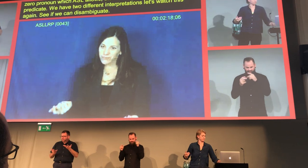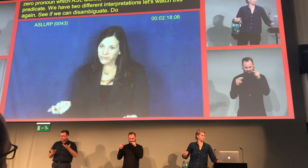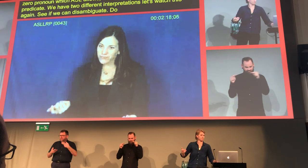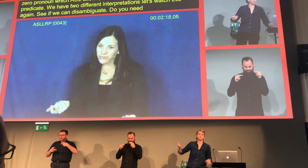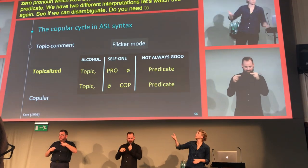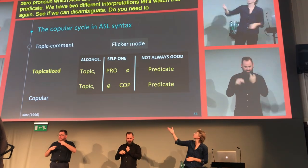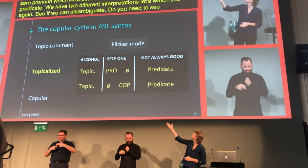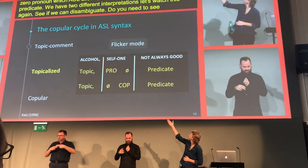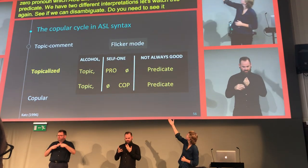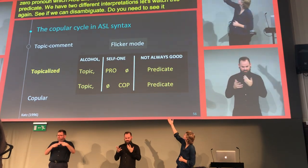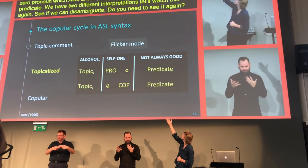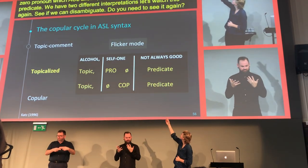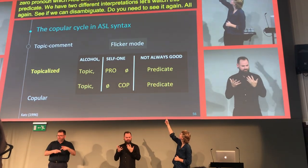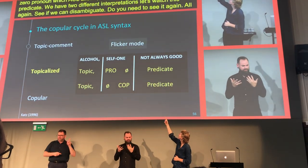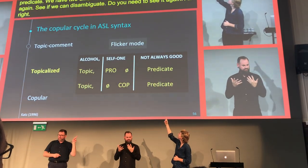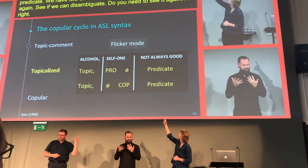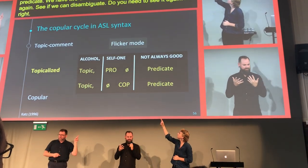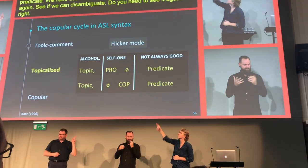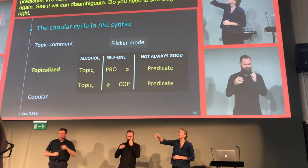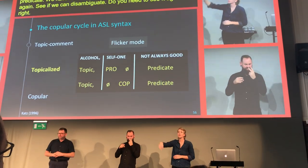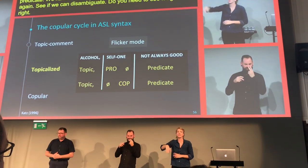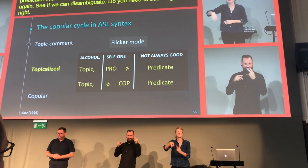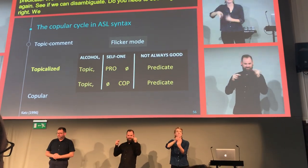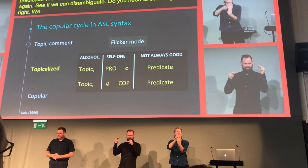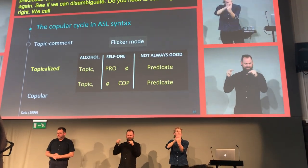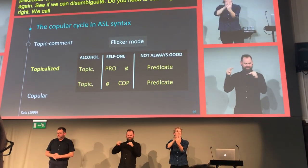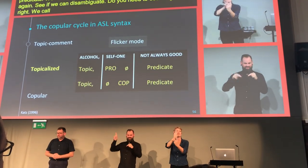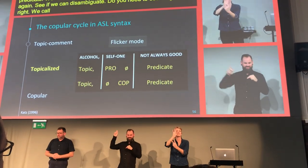We call this ambiguity the "flicker mode"